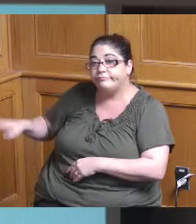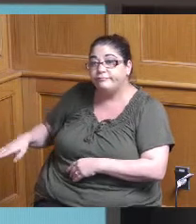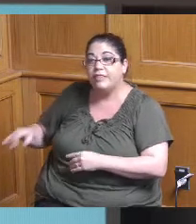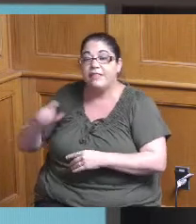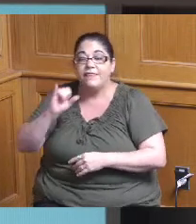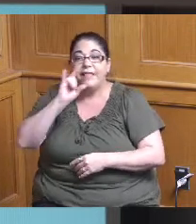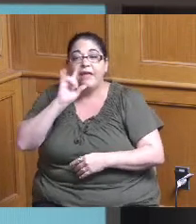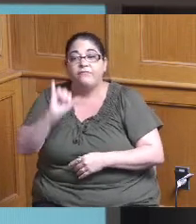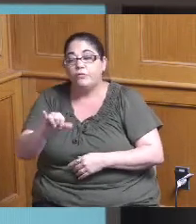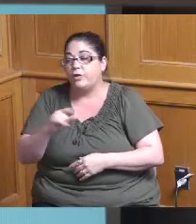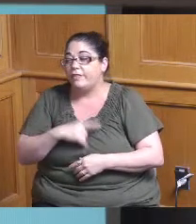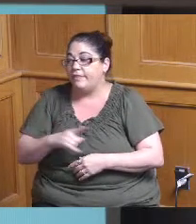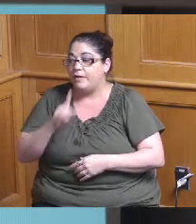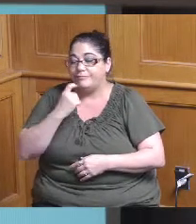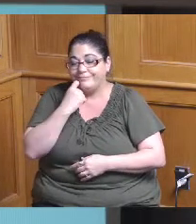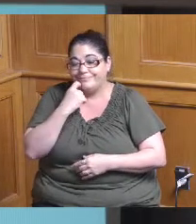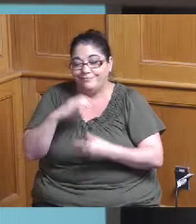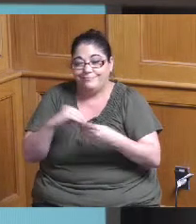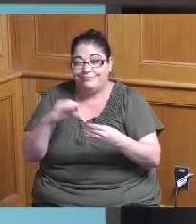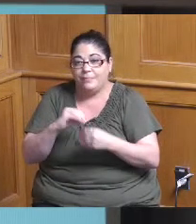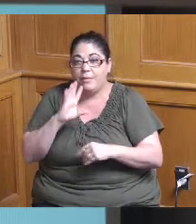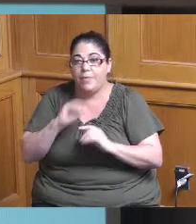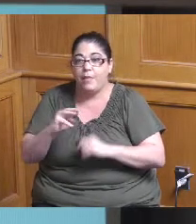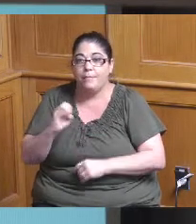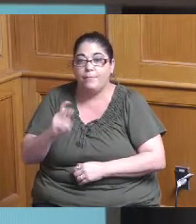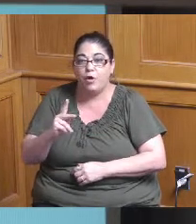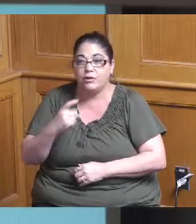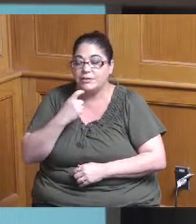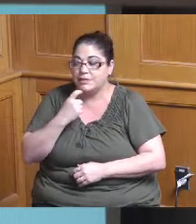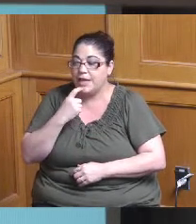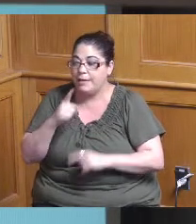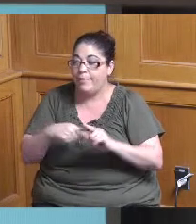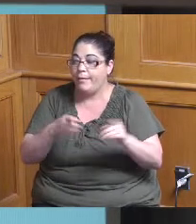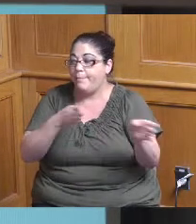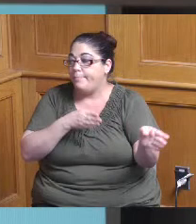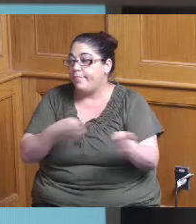similar to what mark was just saying what's the planning capacity of the jurisdiction